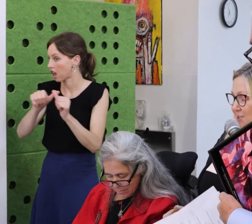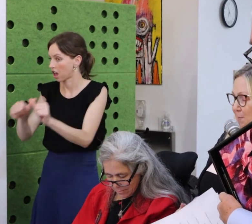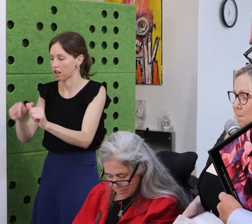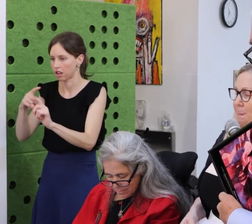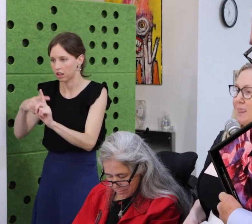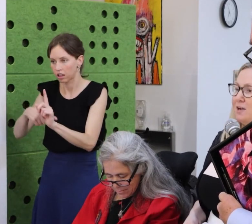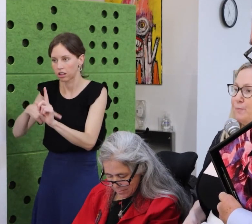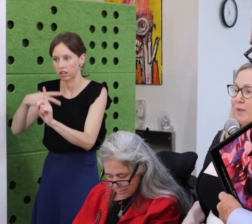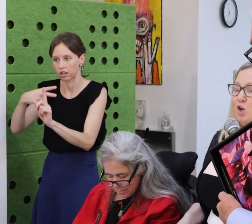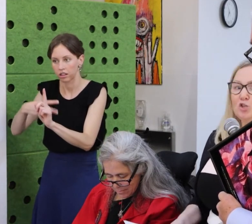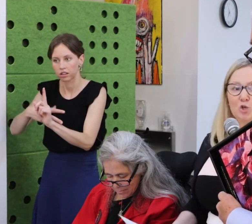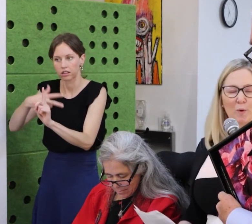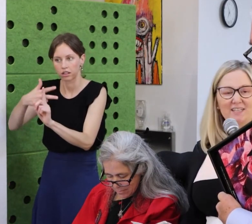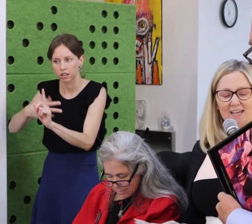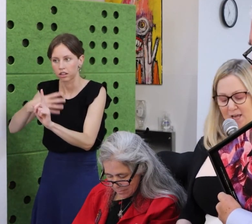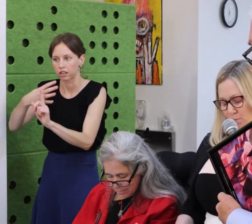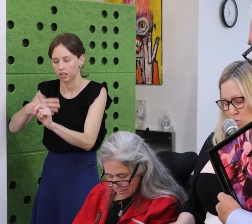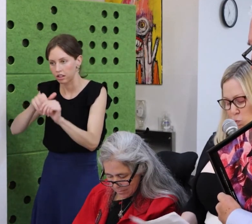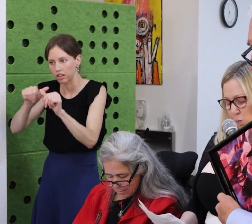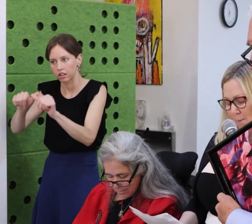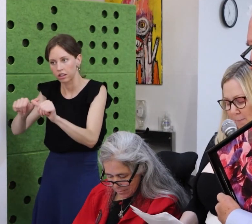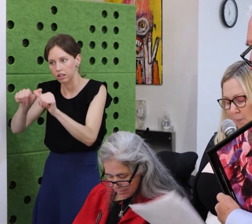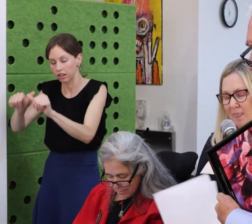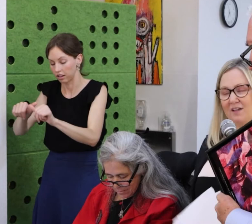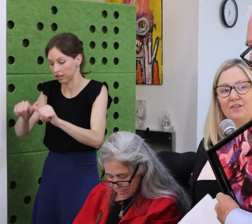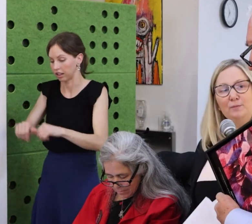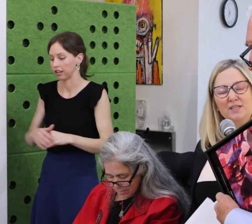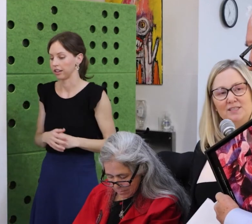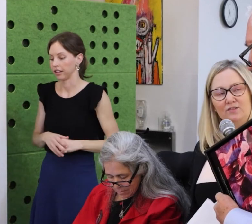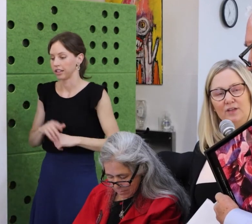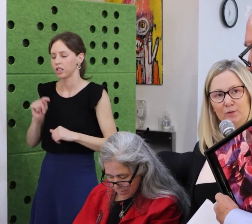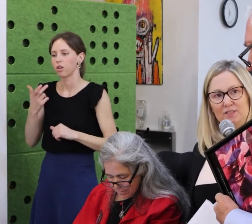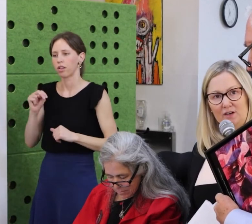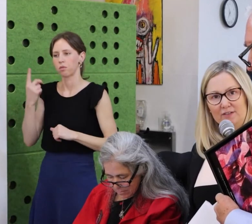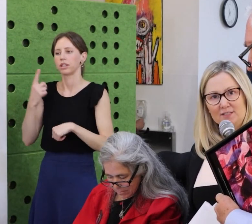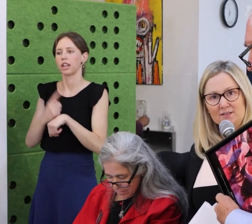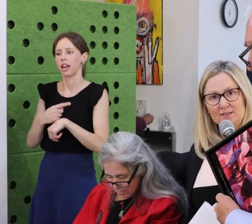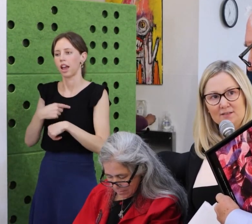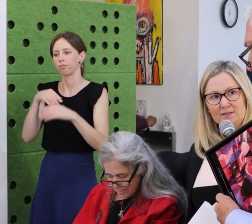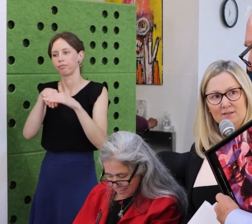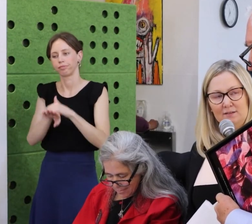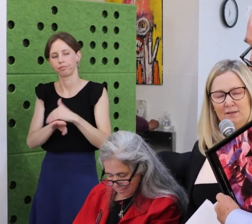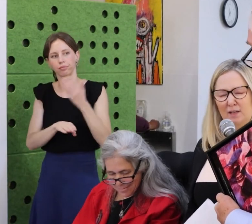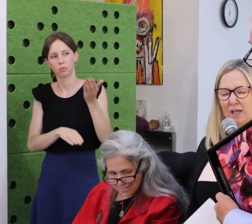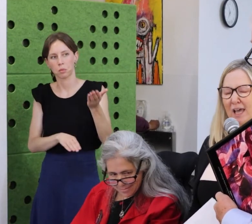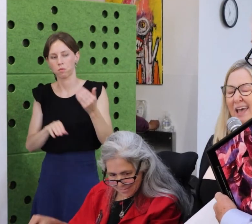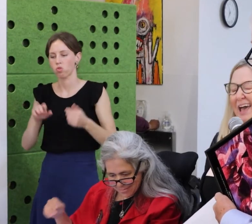PS, you are 35 years old, it is 2020, Judah is turning 16.